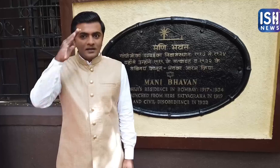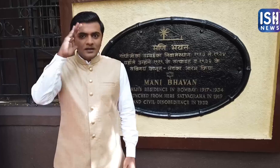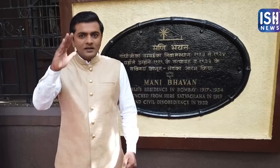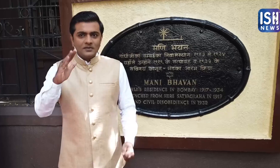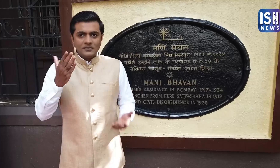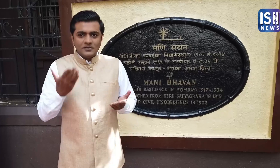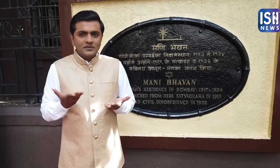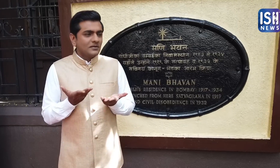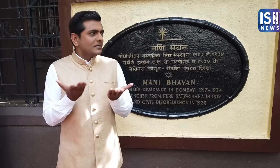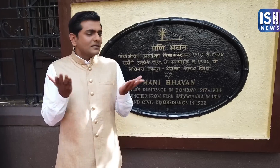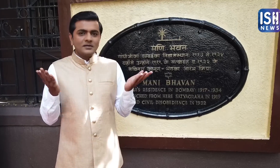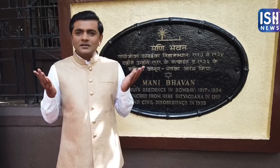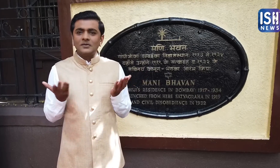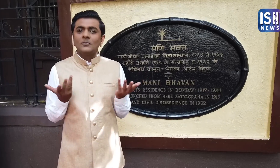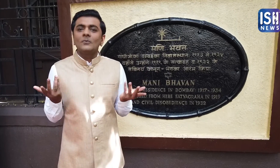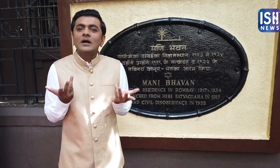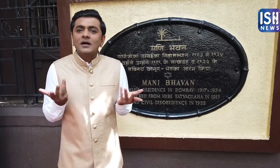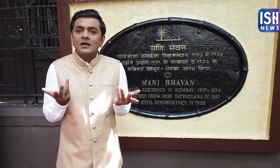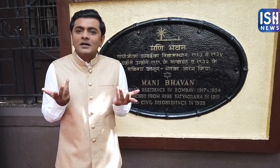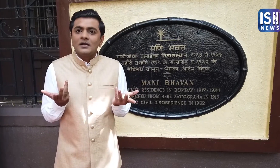Hello! Where am I today?